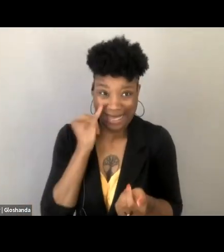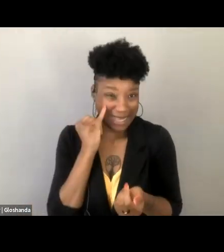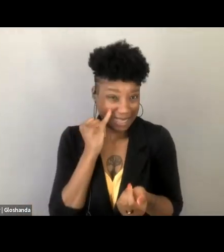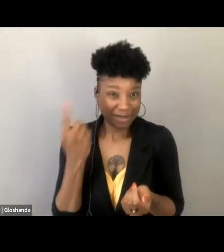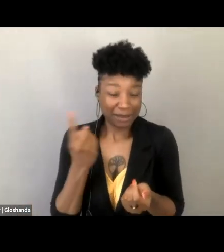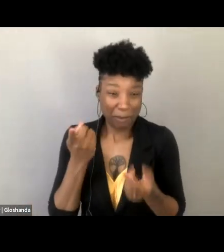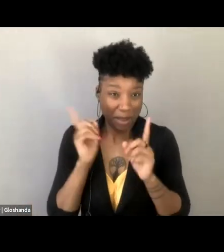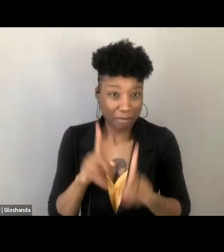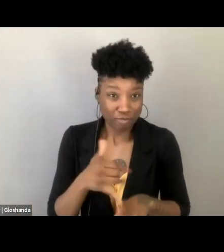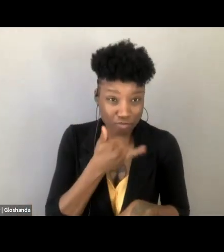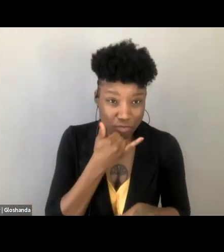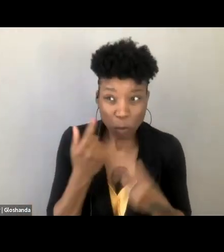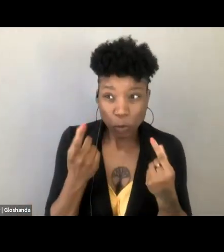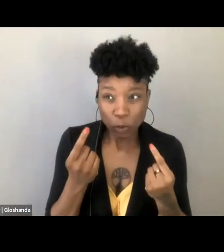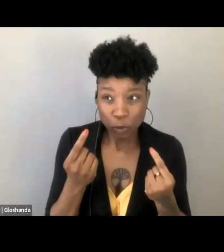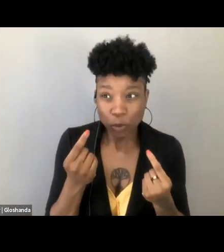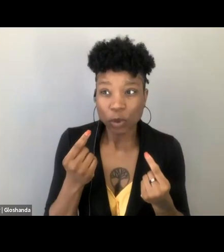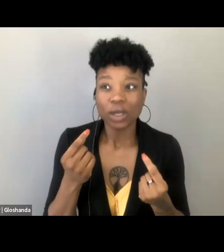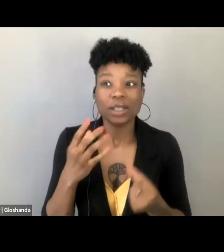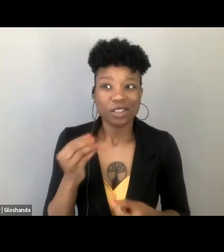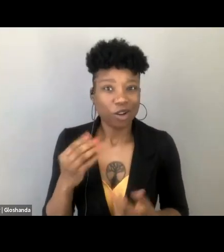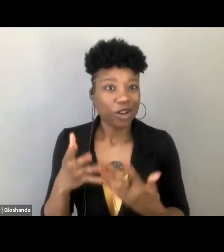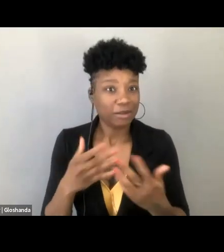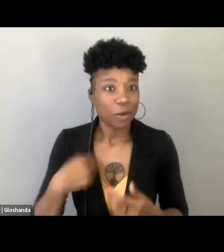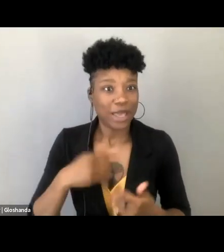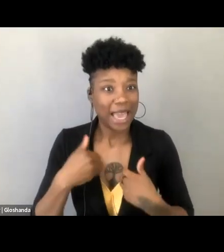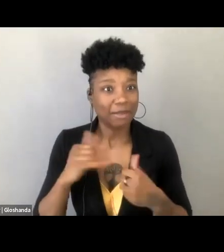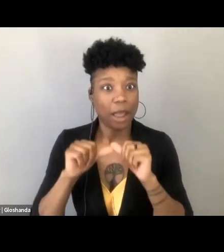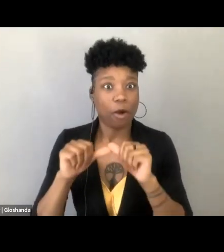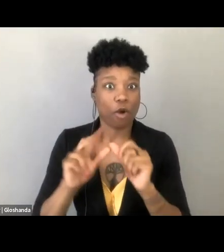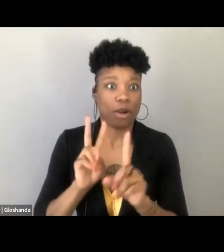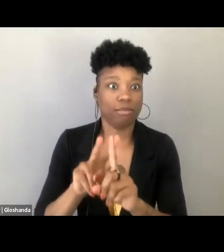So despite the ongoing enforcement of many Comstock laws,